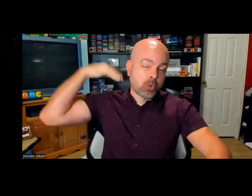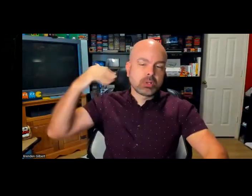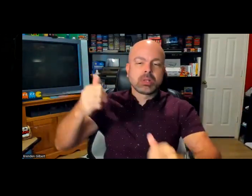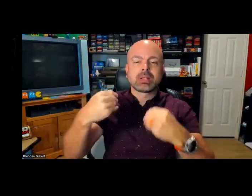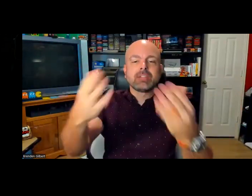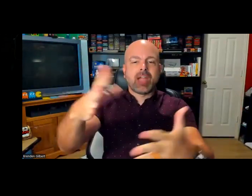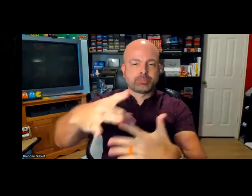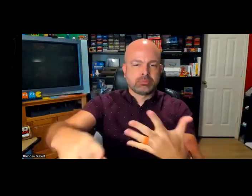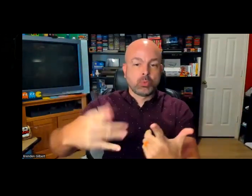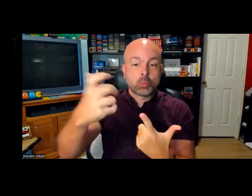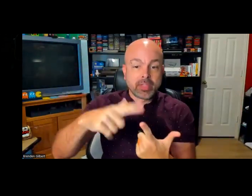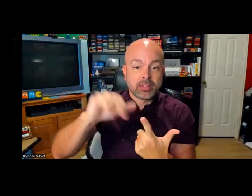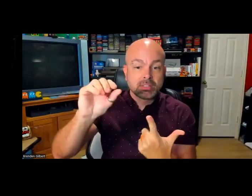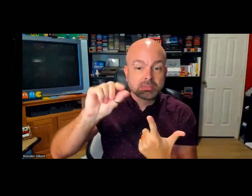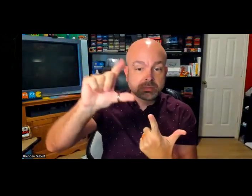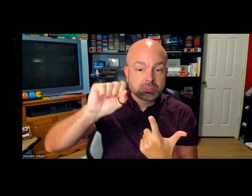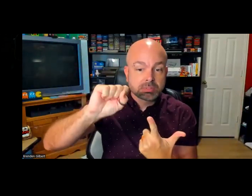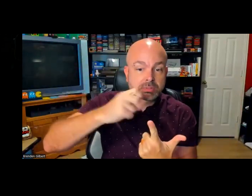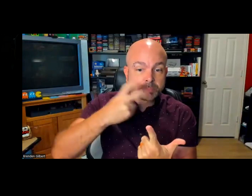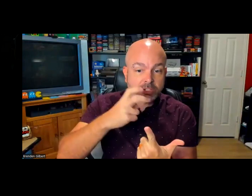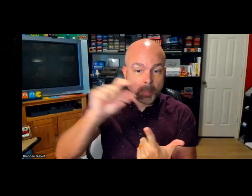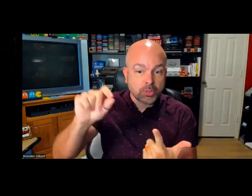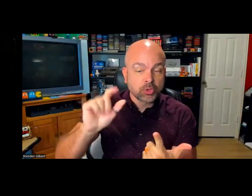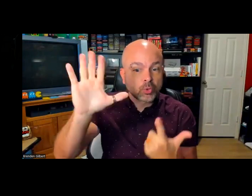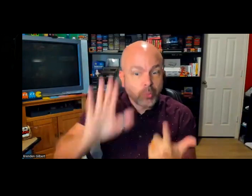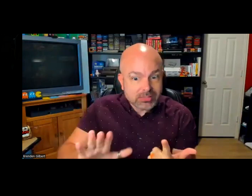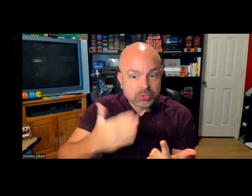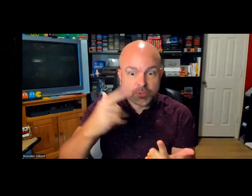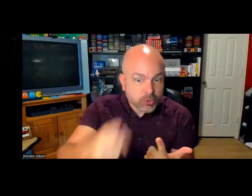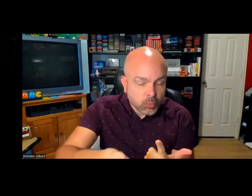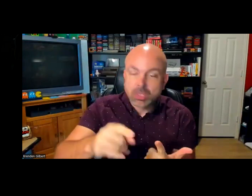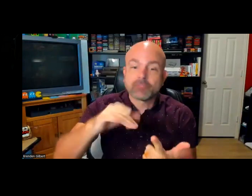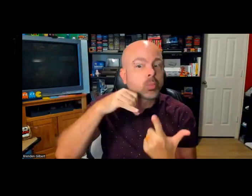tools that are available in some systems but not in all. I think